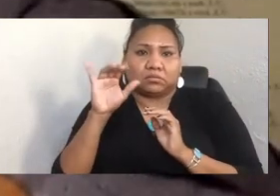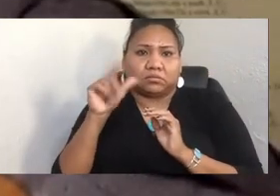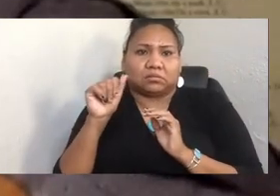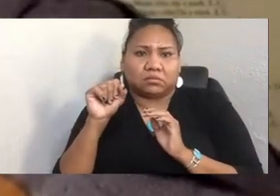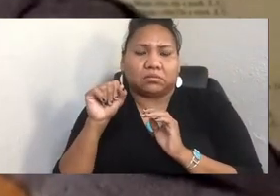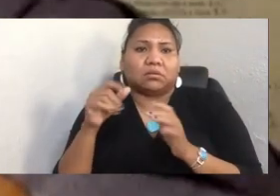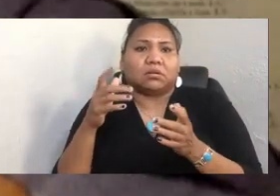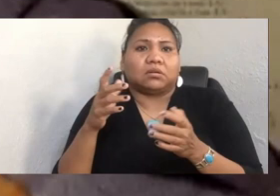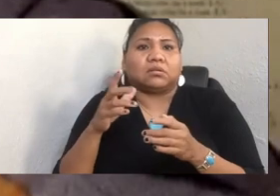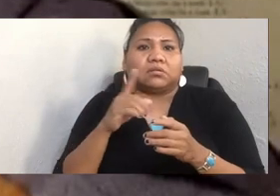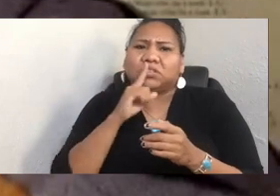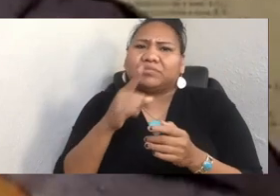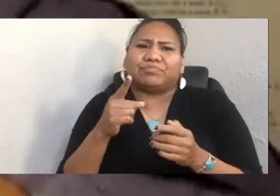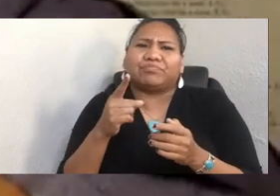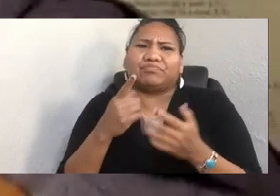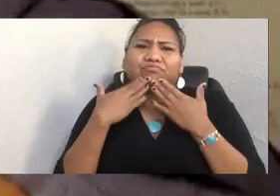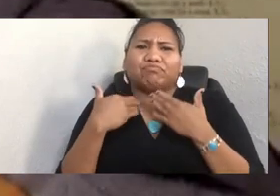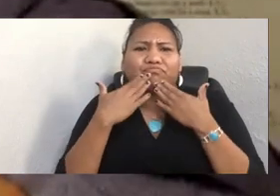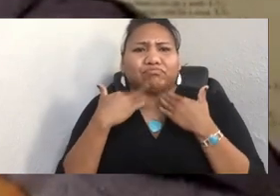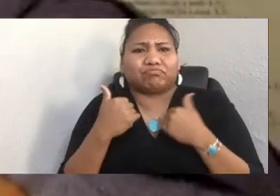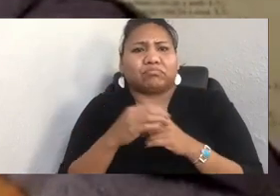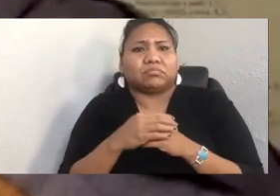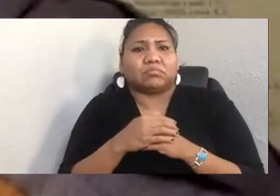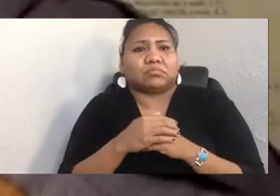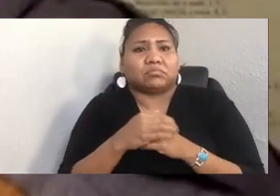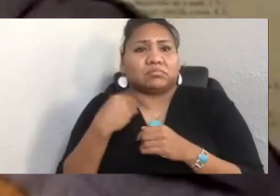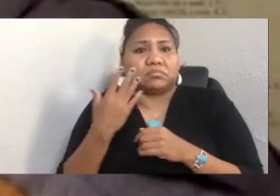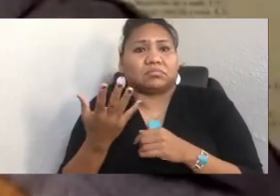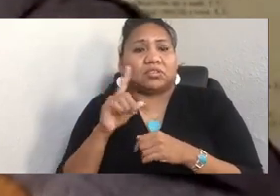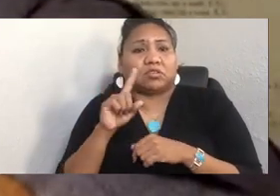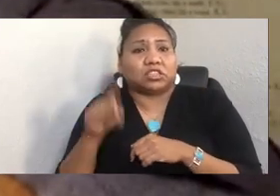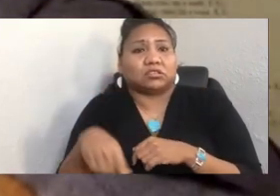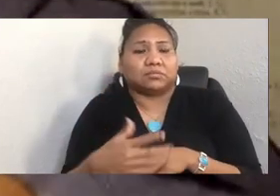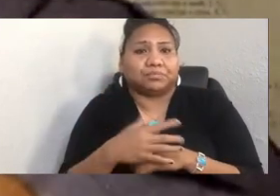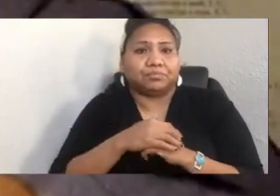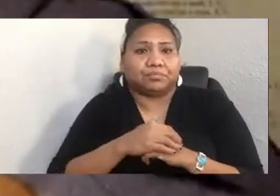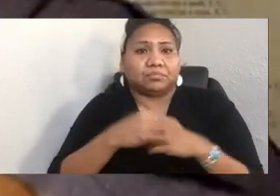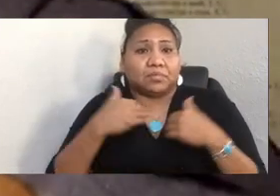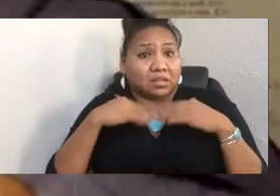We have a next question. We've got some young people. We've got classrooms that are watching this presentation as well.